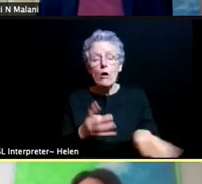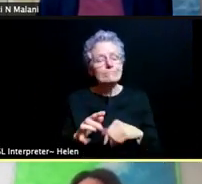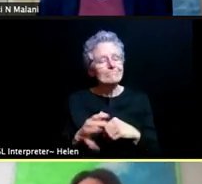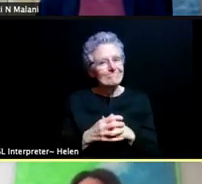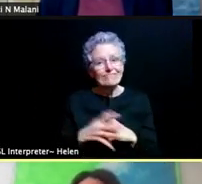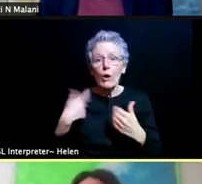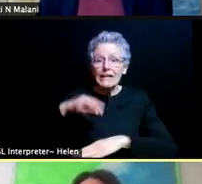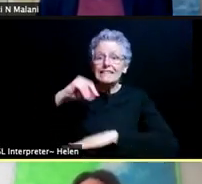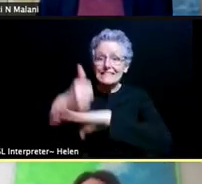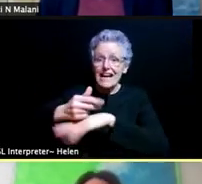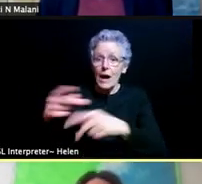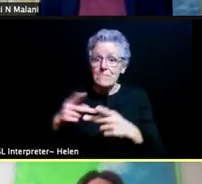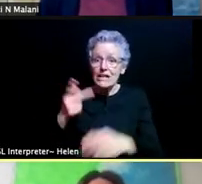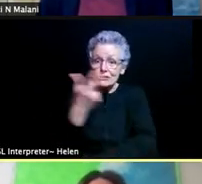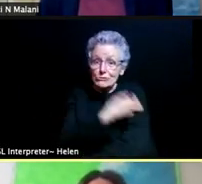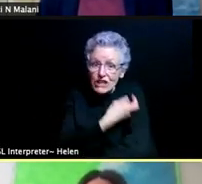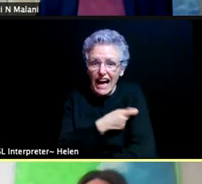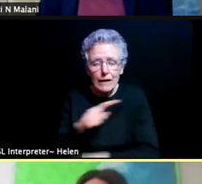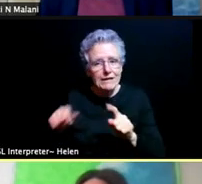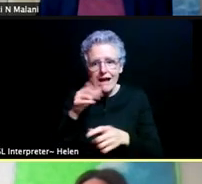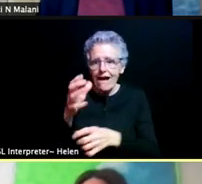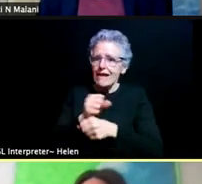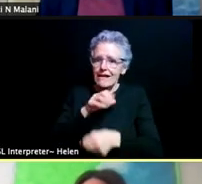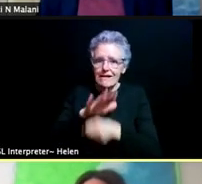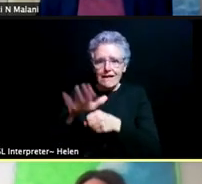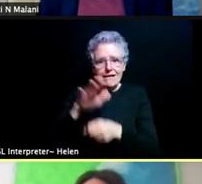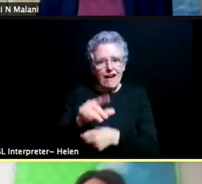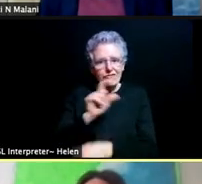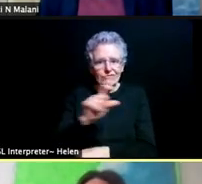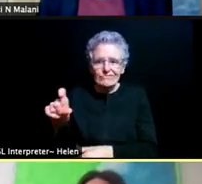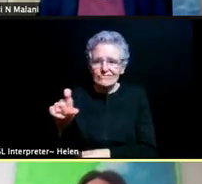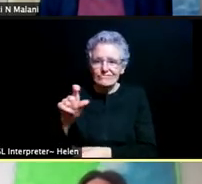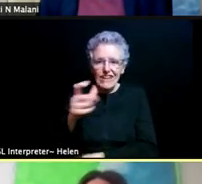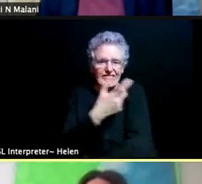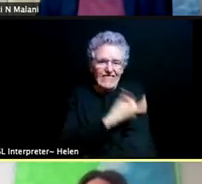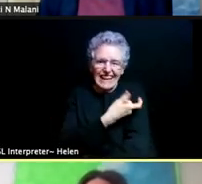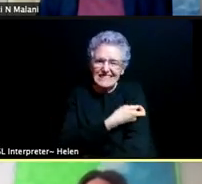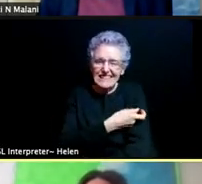So what we are seeing is with a shift in vaccine supply